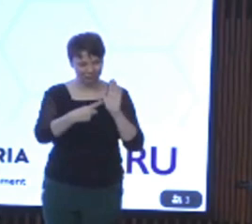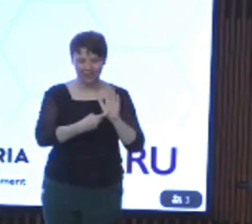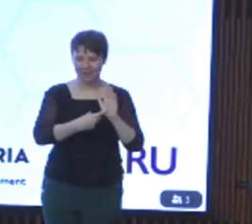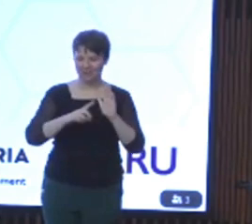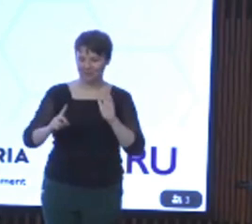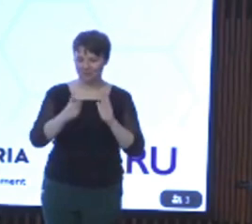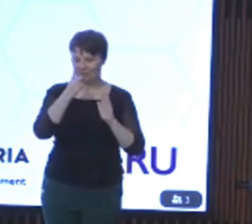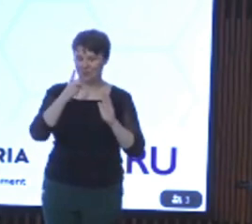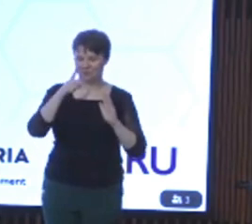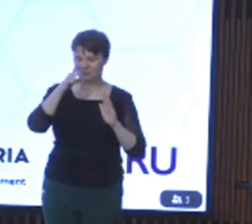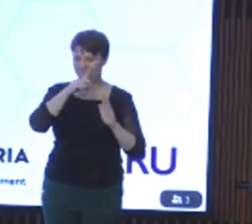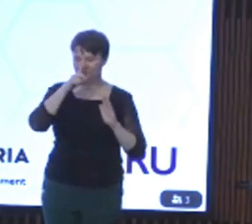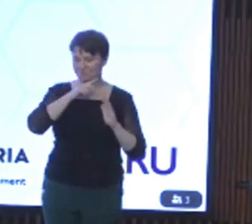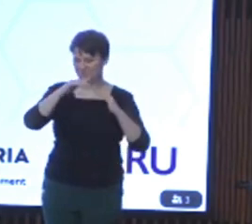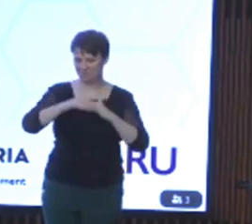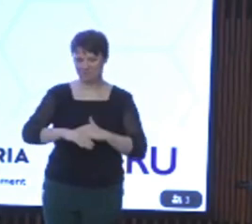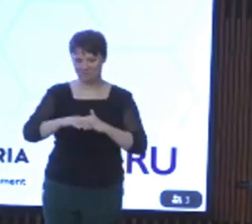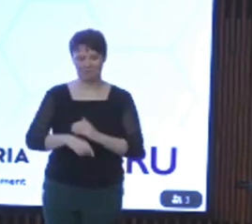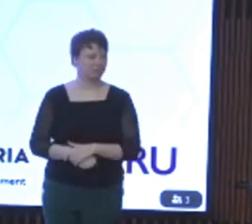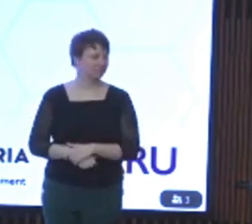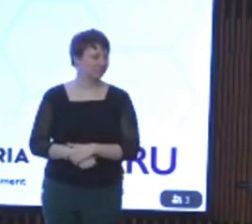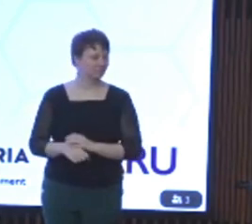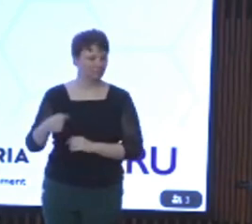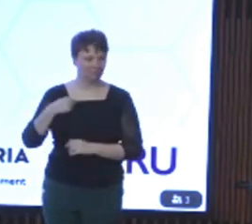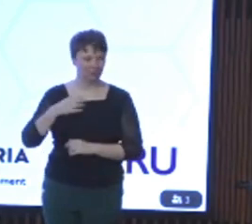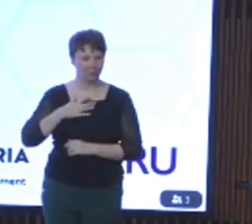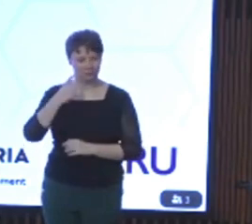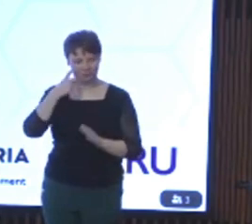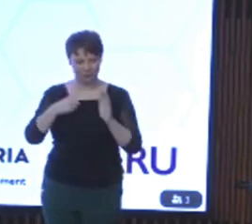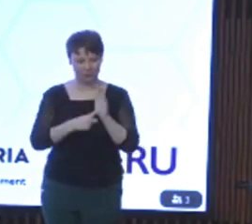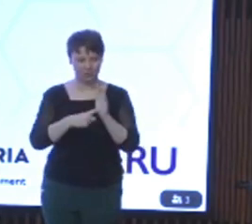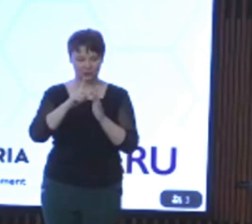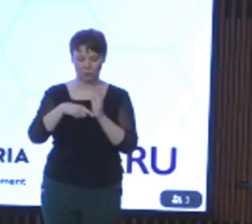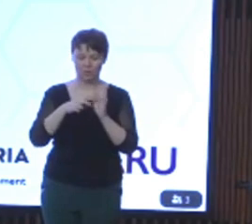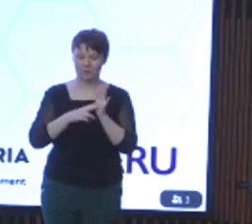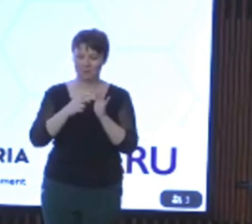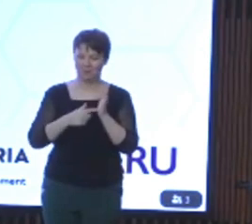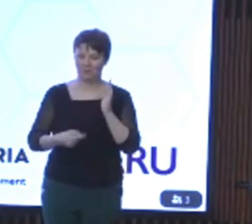First Peoples. I'd like to acknowledge Juanita Pope the interim CEO of VCOSS and on your first